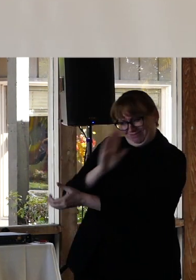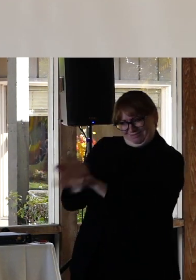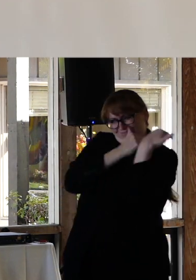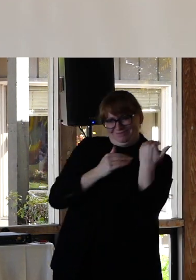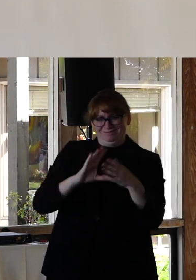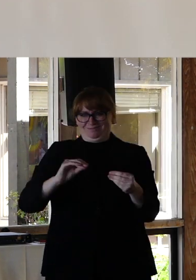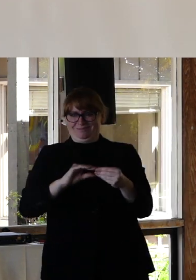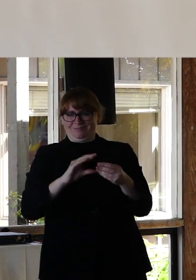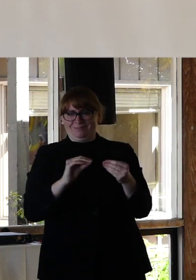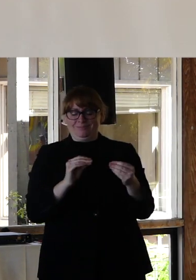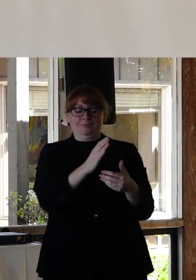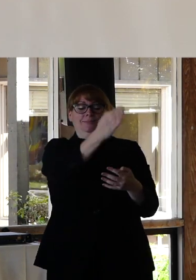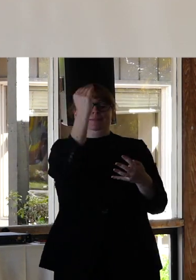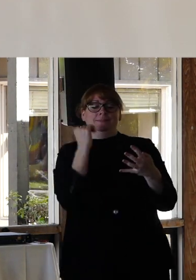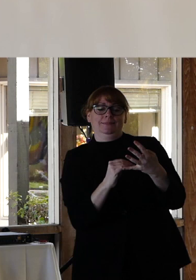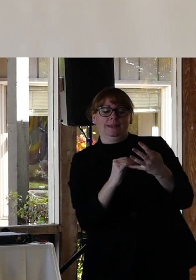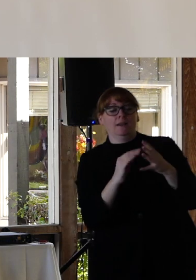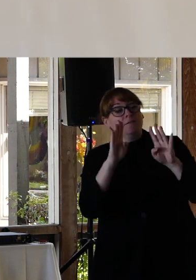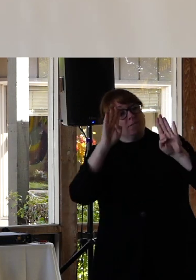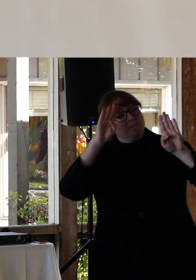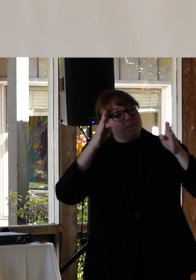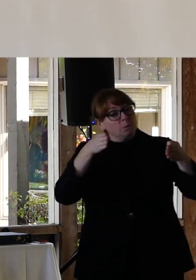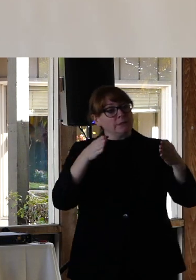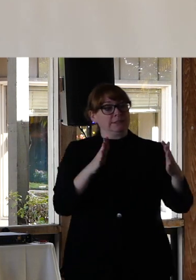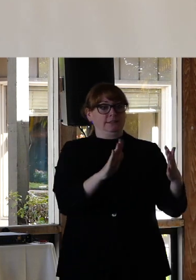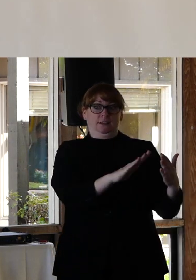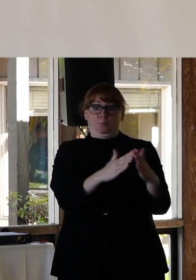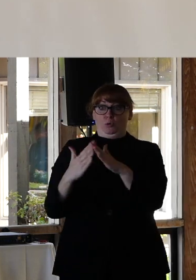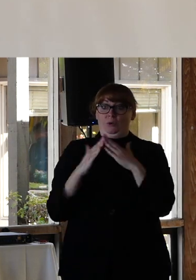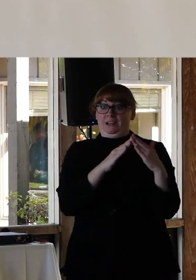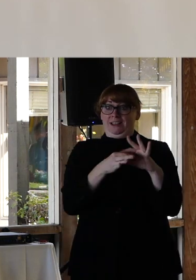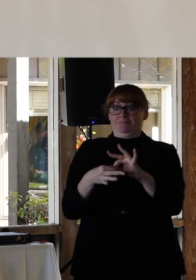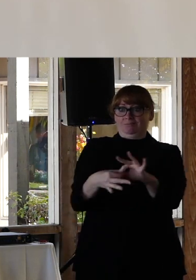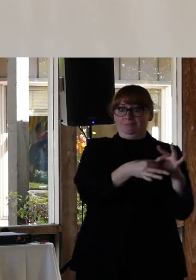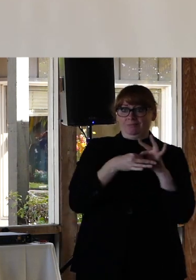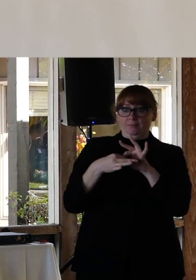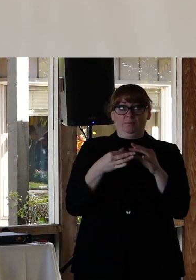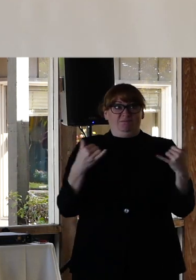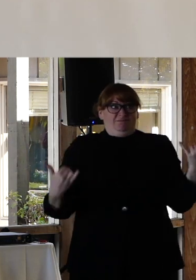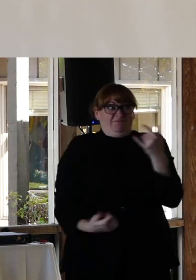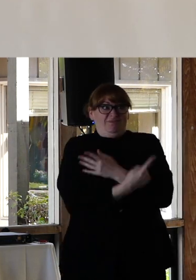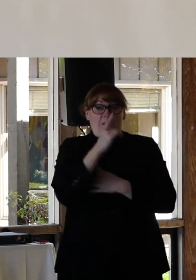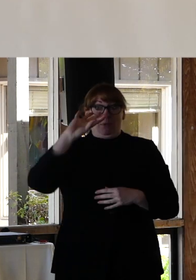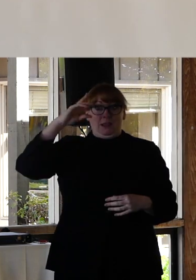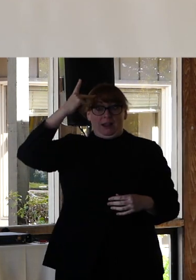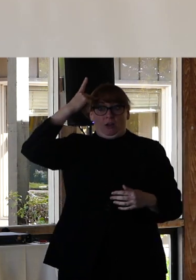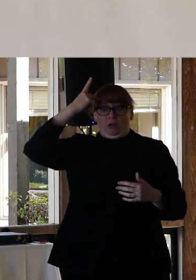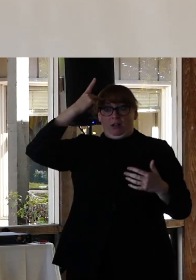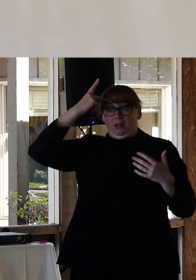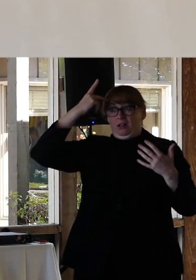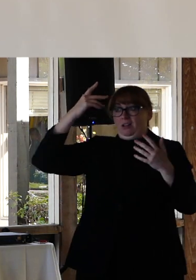focus on community. Especially in this current political climate, we are incredibly